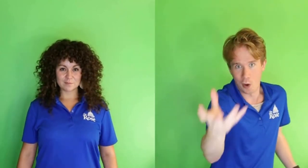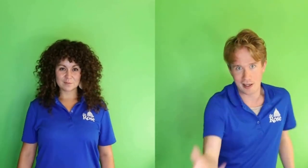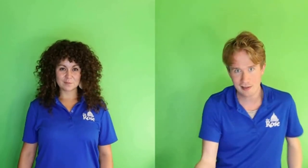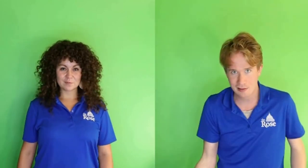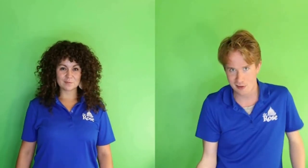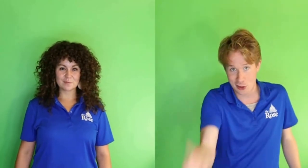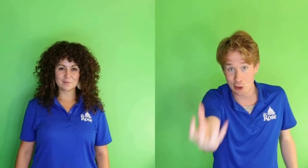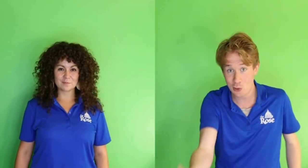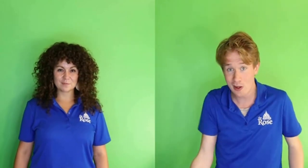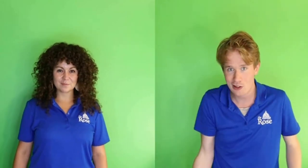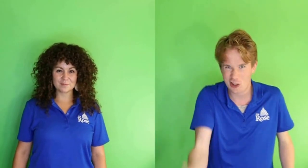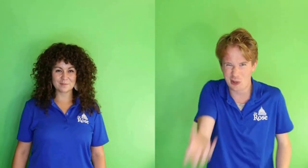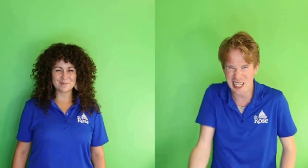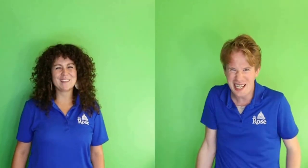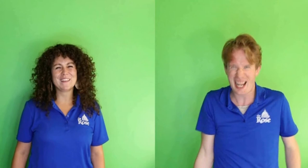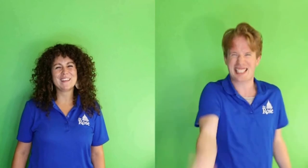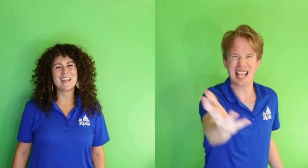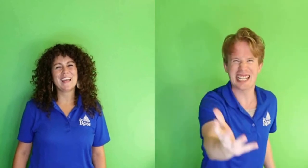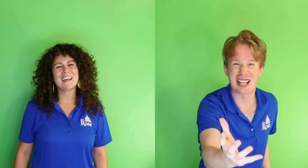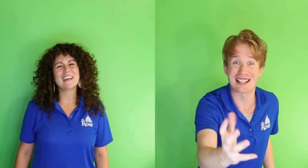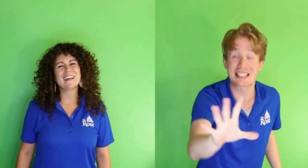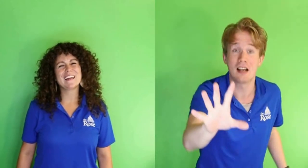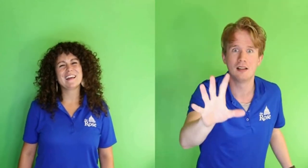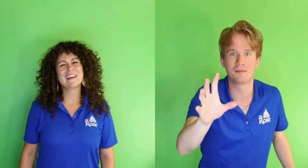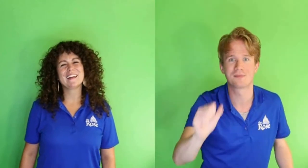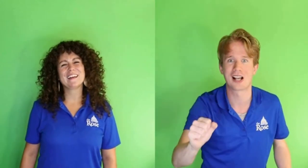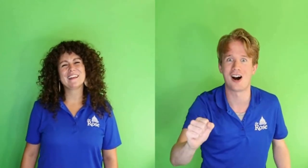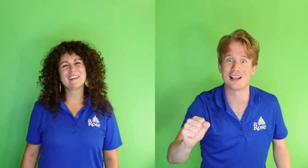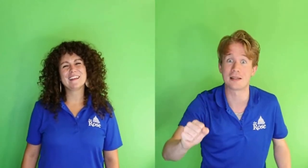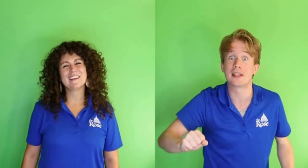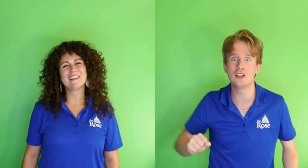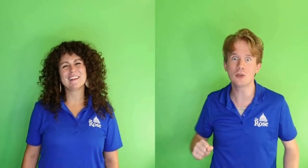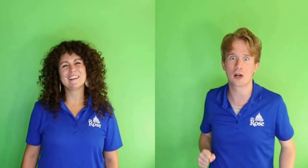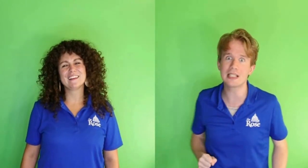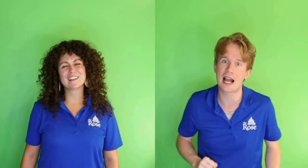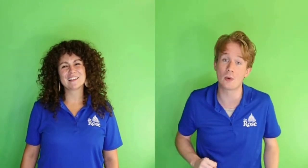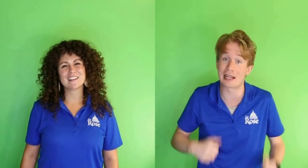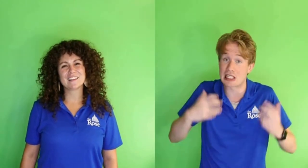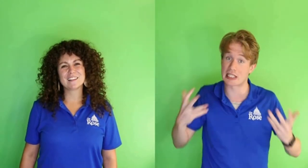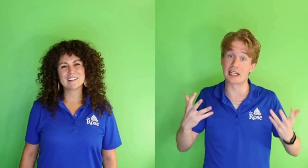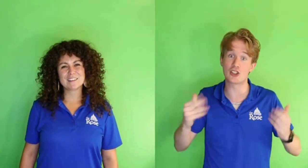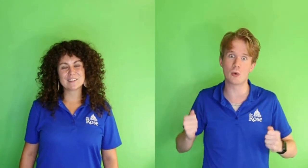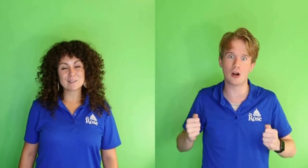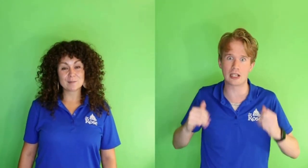1-2-3... Excited toss. Awesome. Can you show us how excited you are